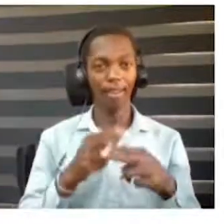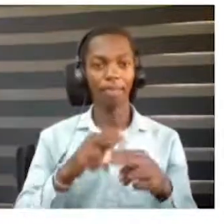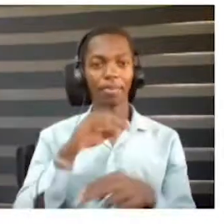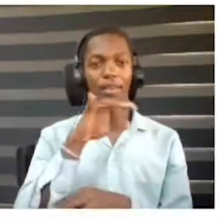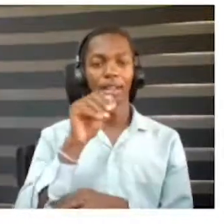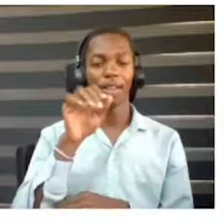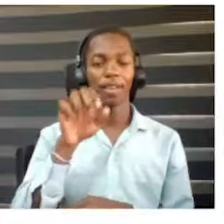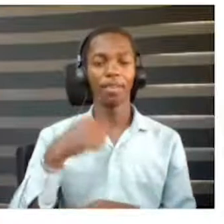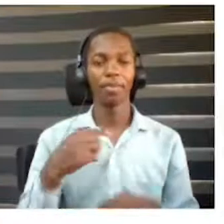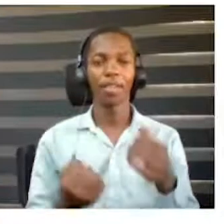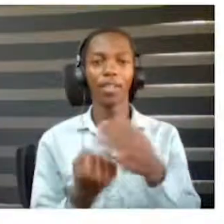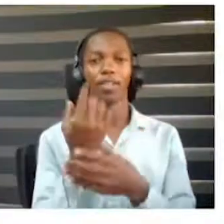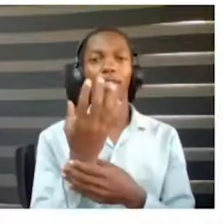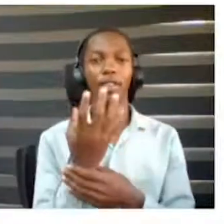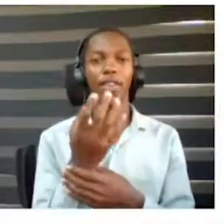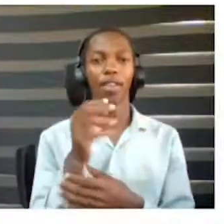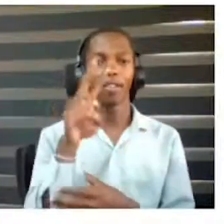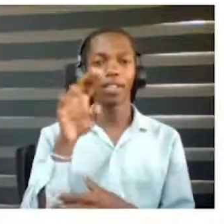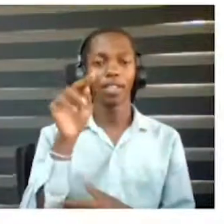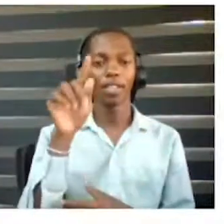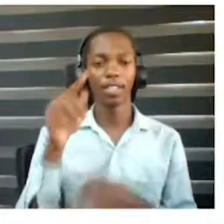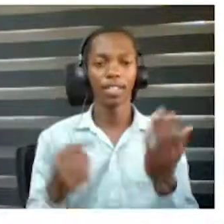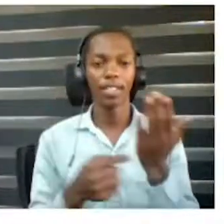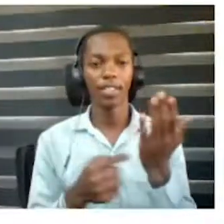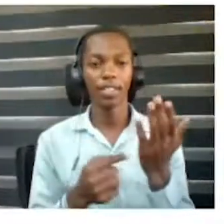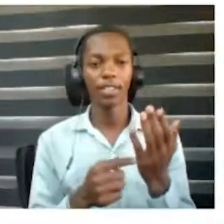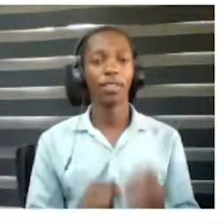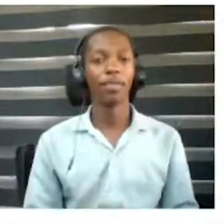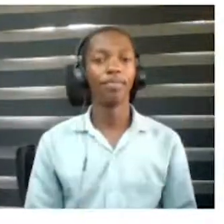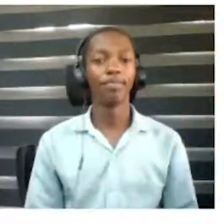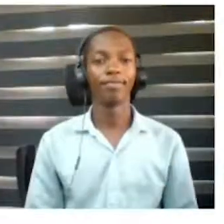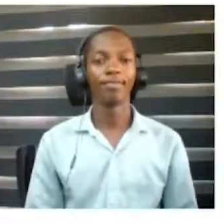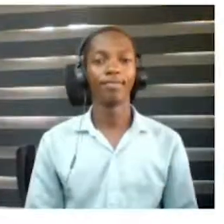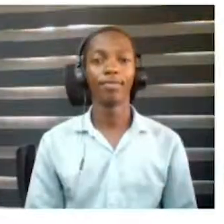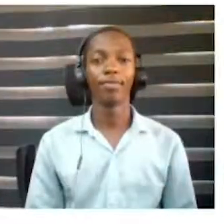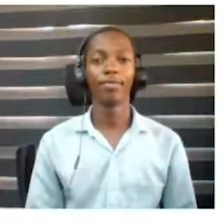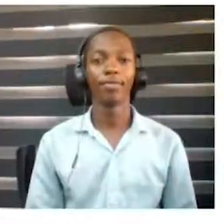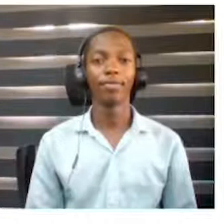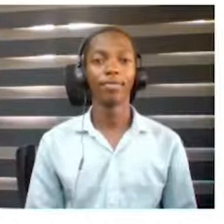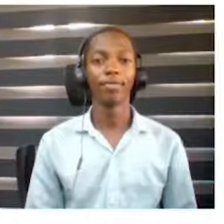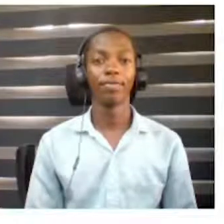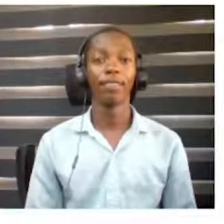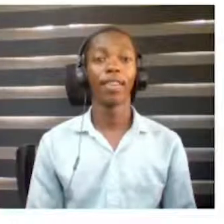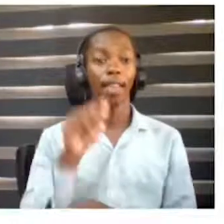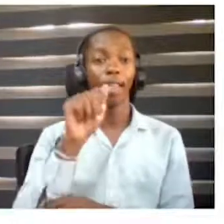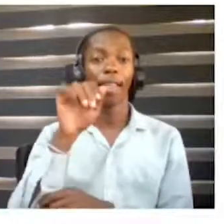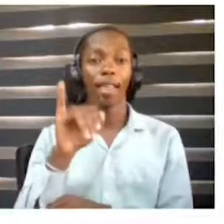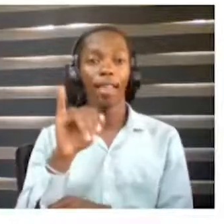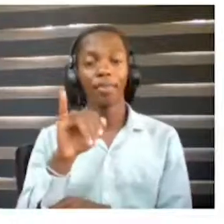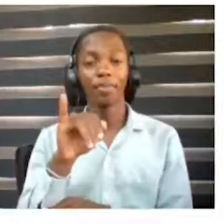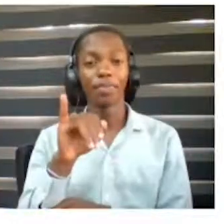which is AI -- we are currently working on devices